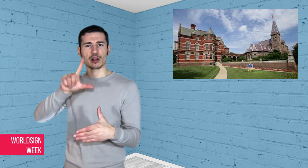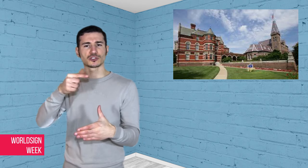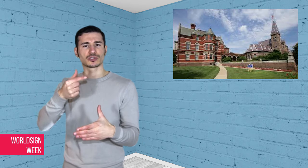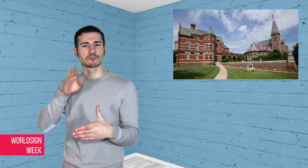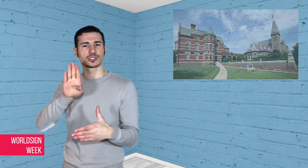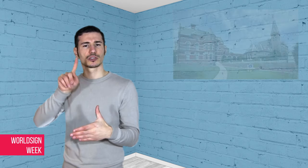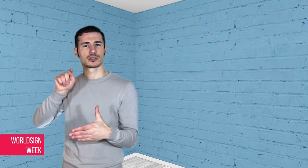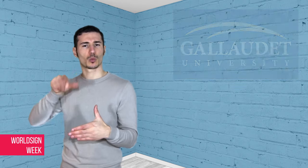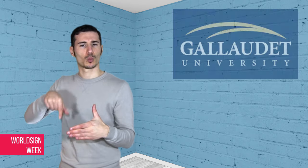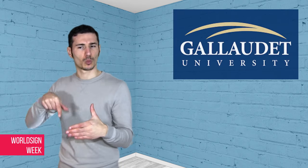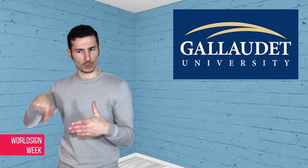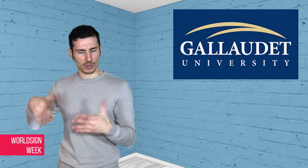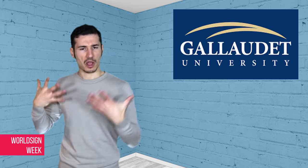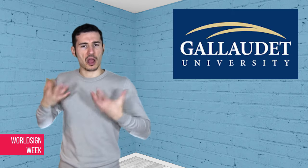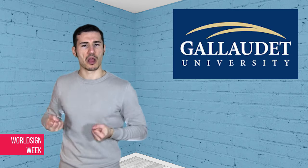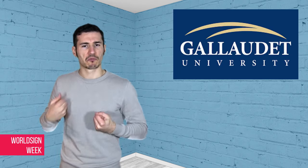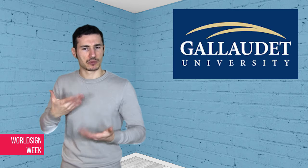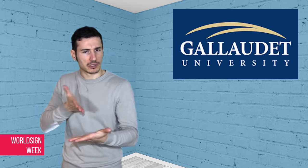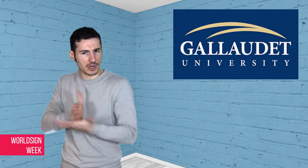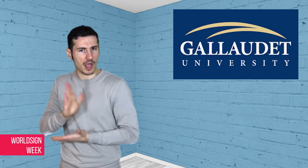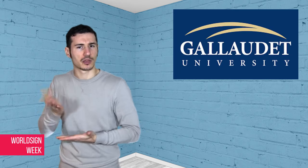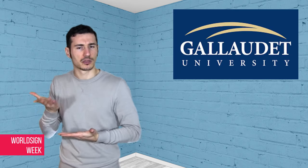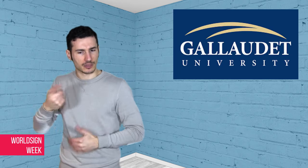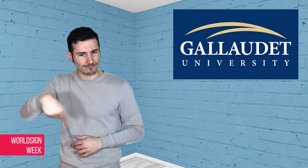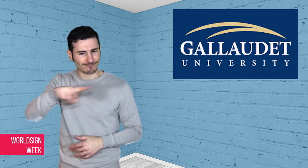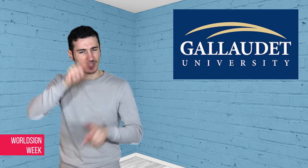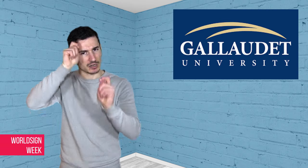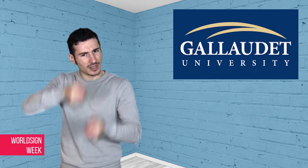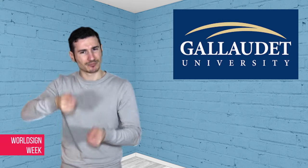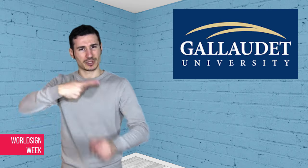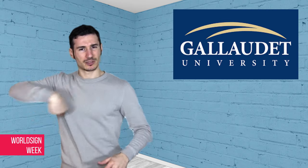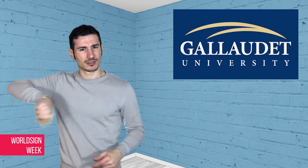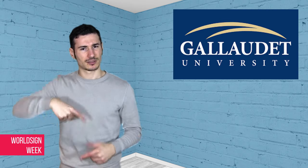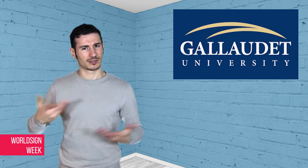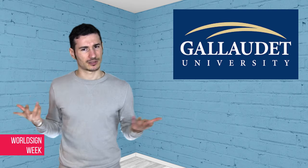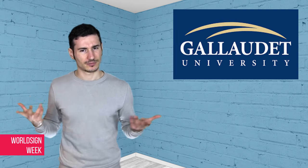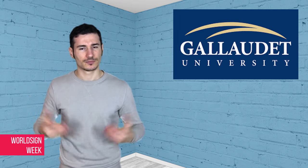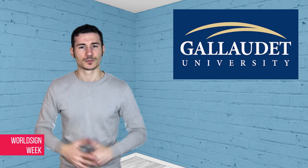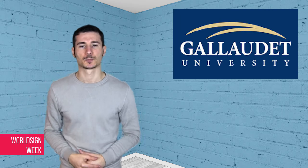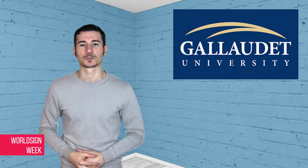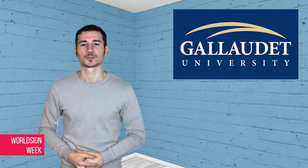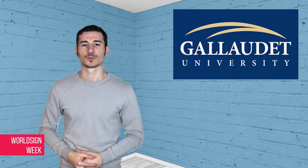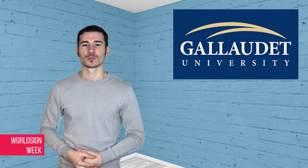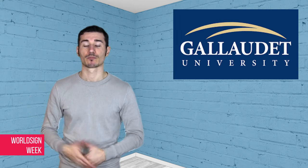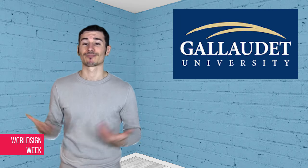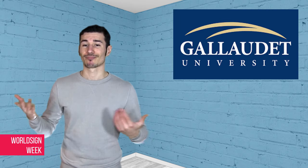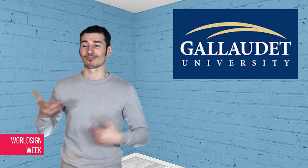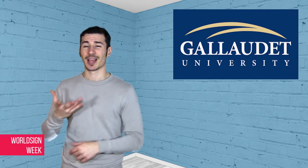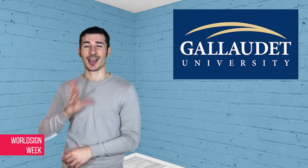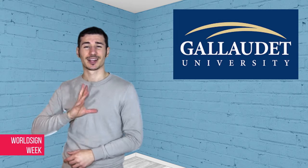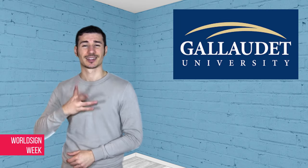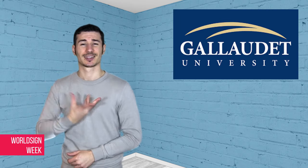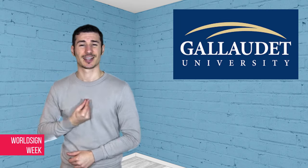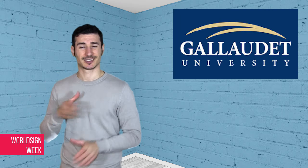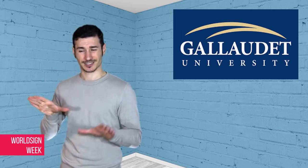including respect for gender identity. The Trans community is holding